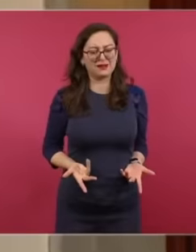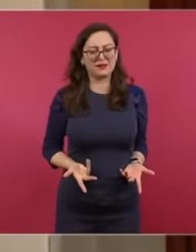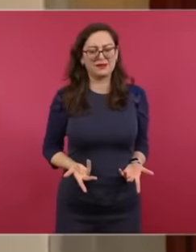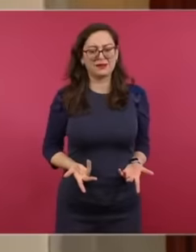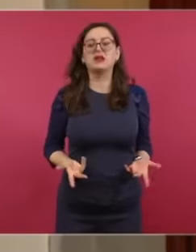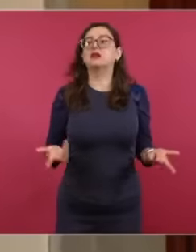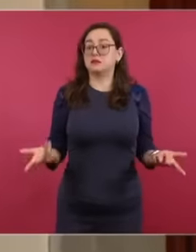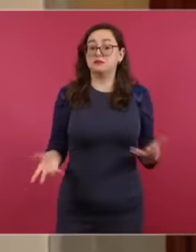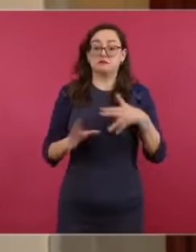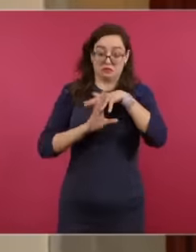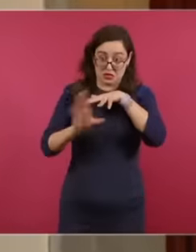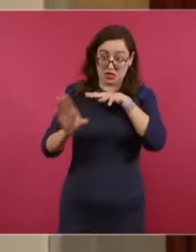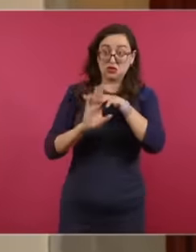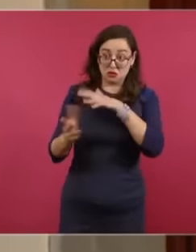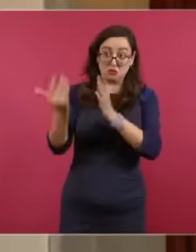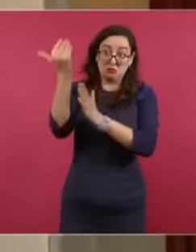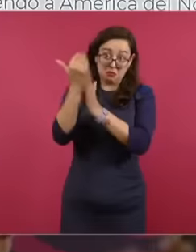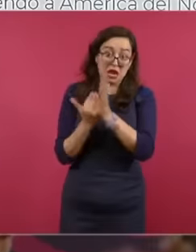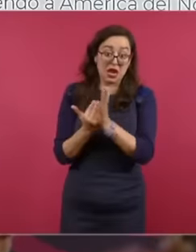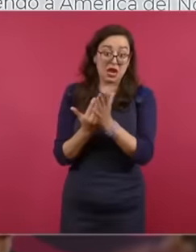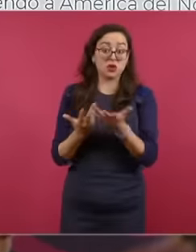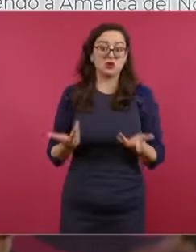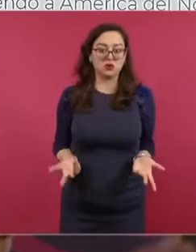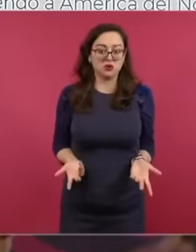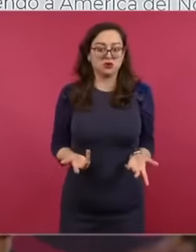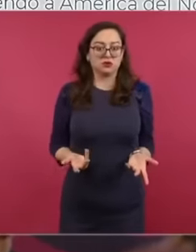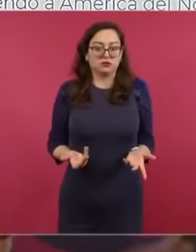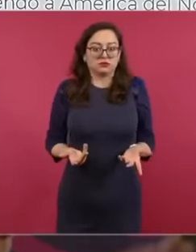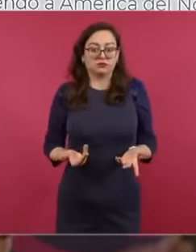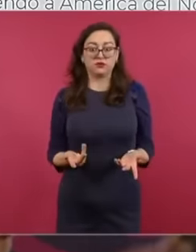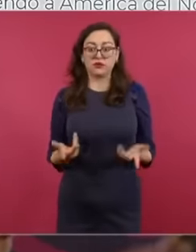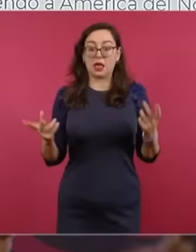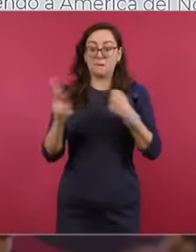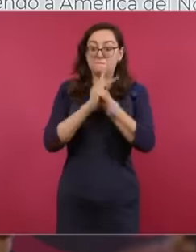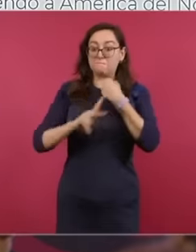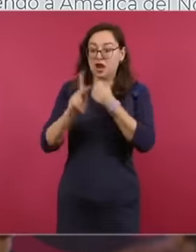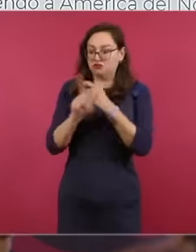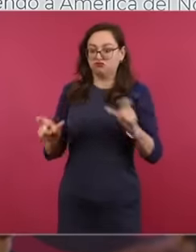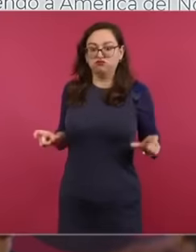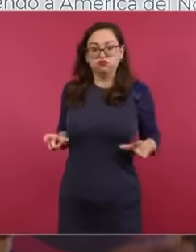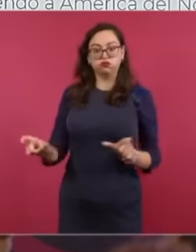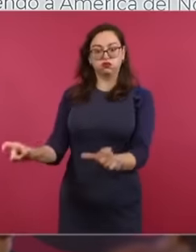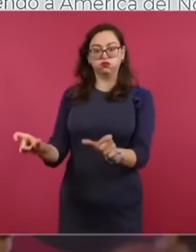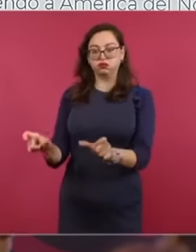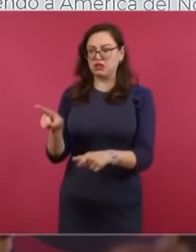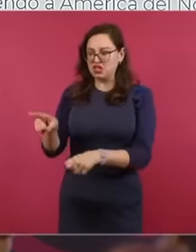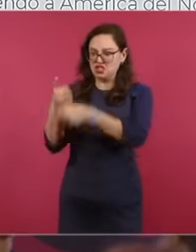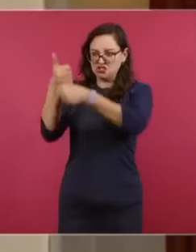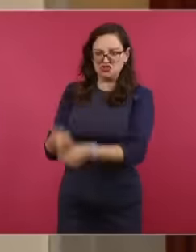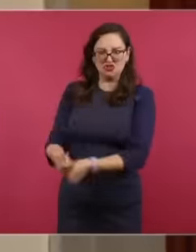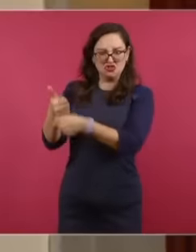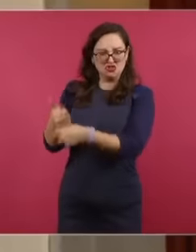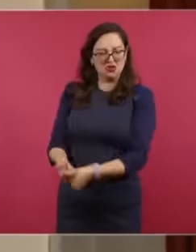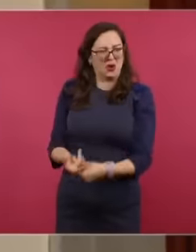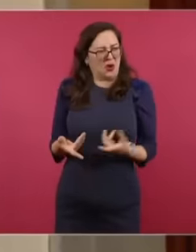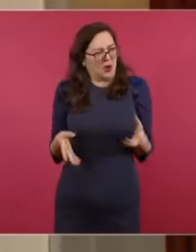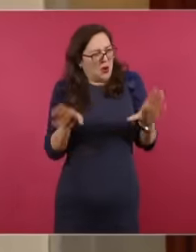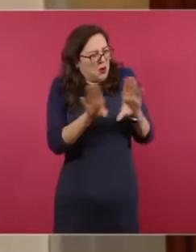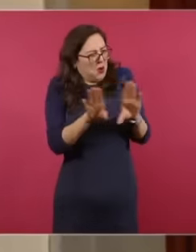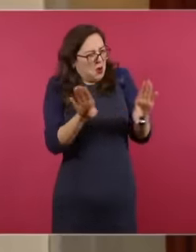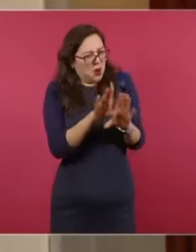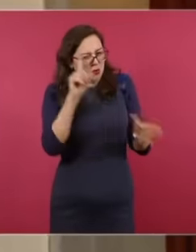migratory flows. How is a country going to be blocked? In other words, with what